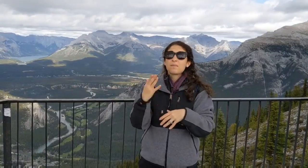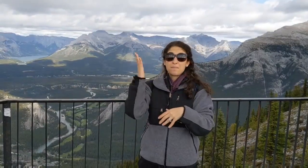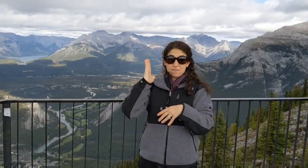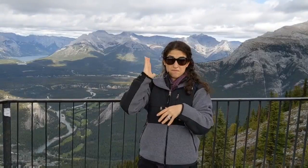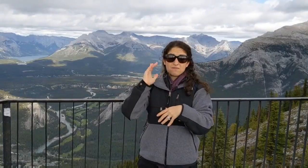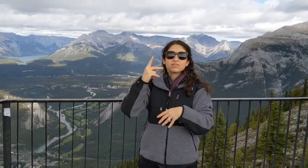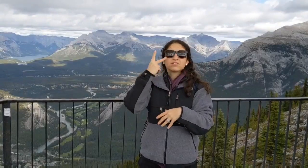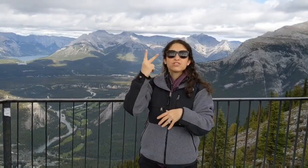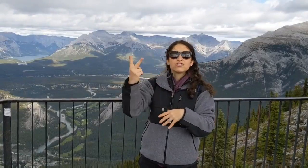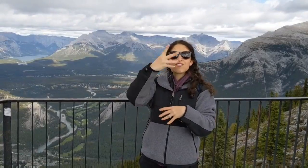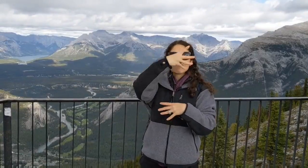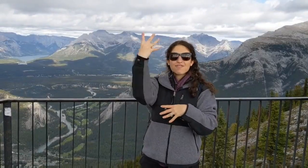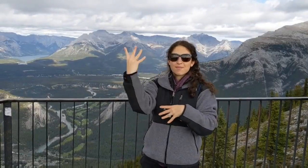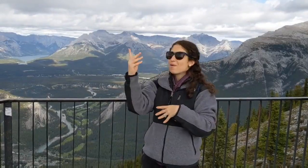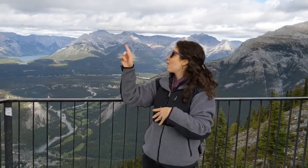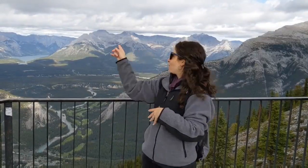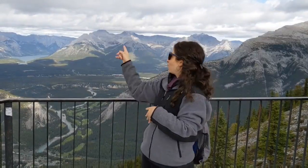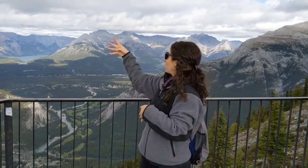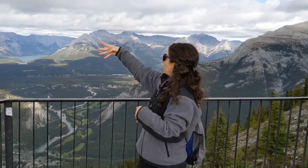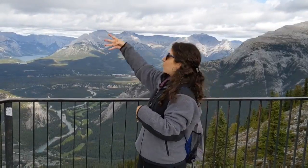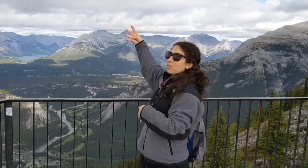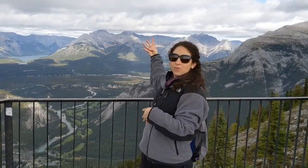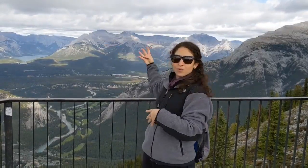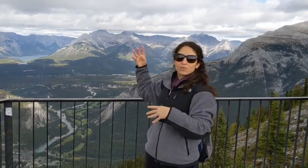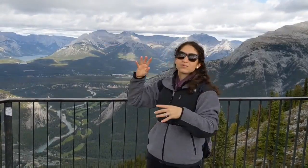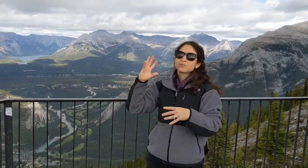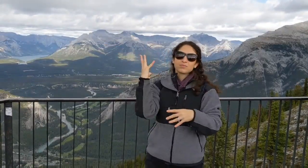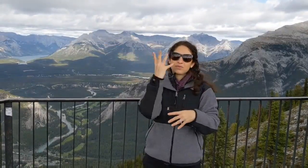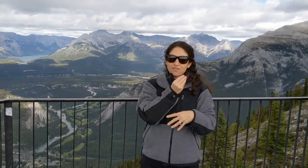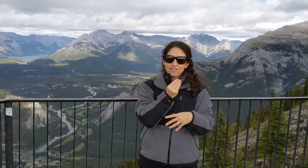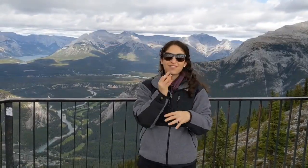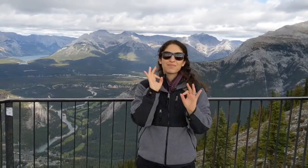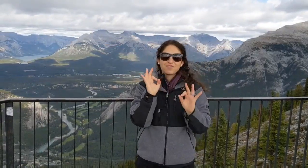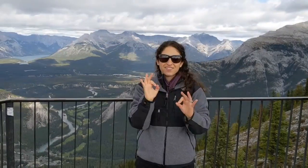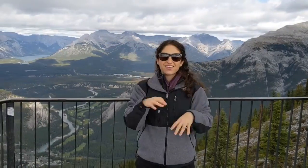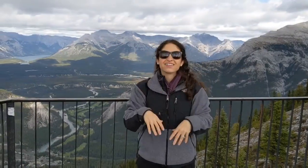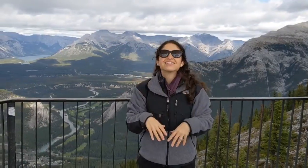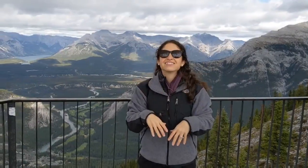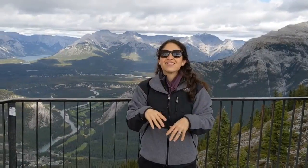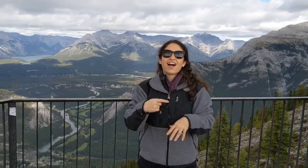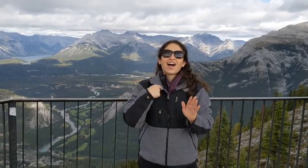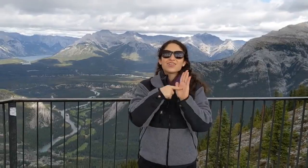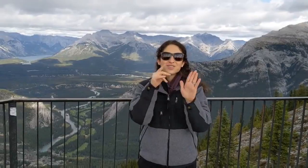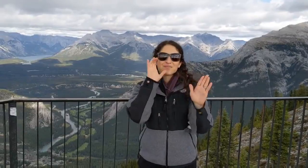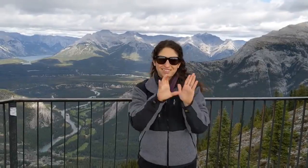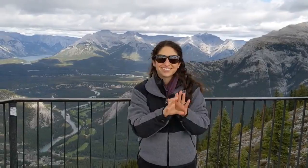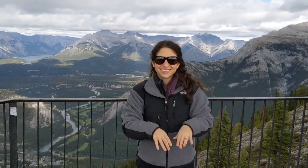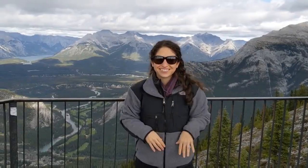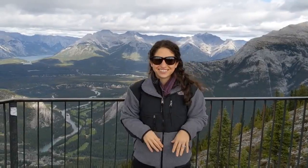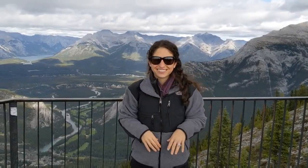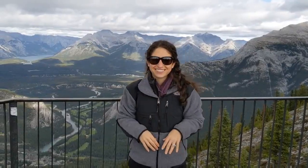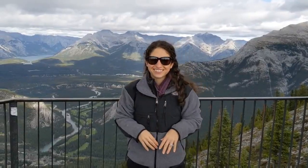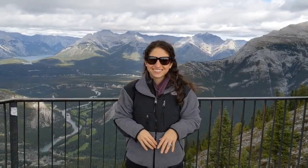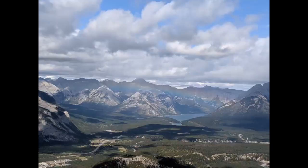Before, I saw a rainbow! Right over here, it was beautiful. I'll show you a picture.